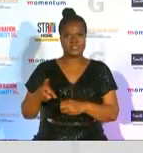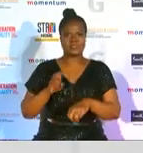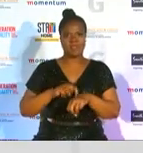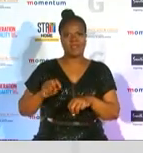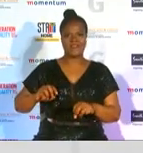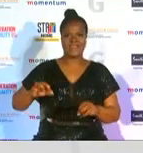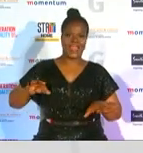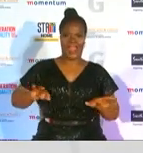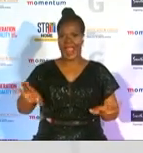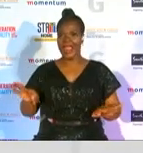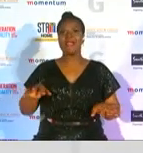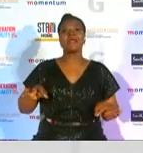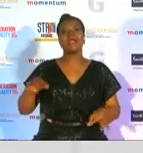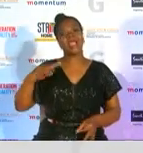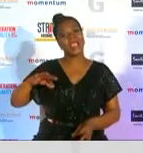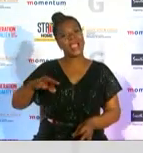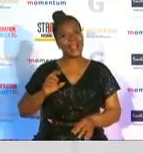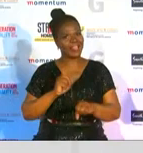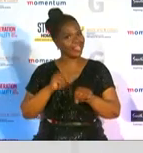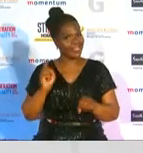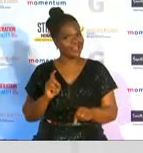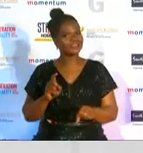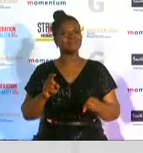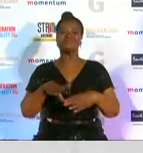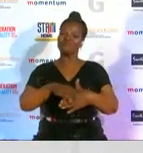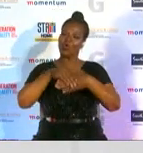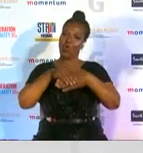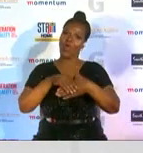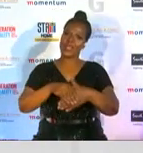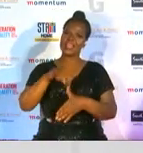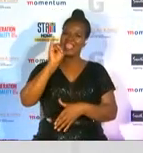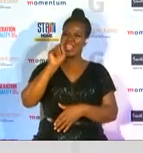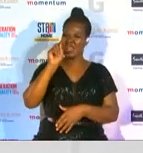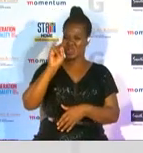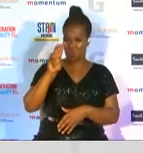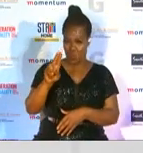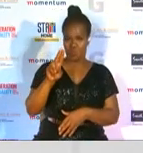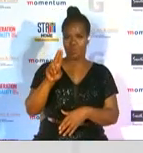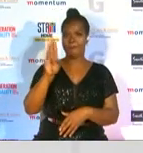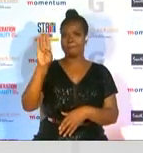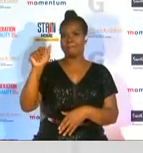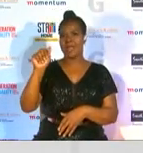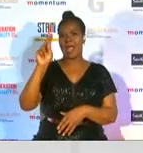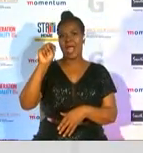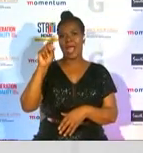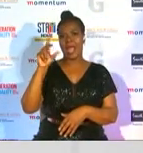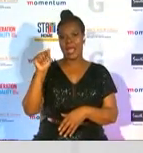with our broadcasting congratulations itu melang banda and to present this award is tangeni chivas a